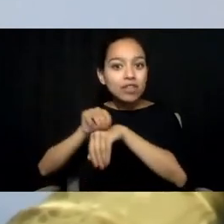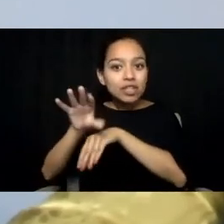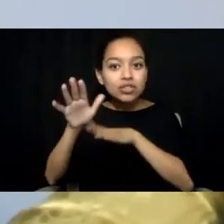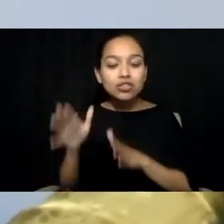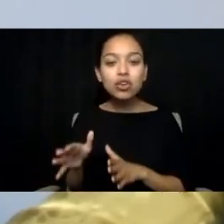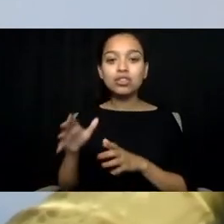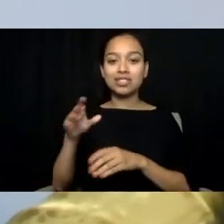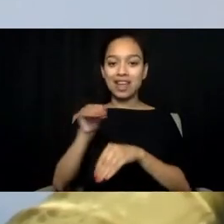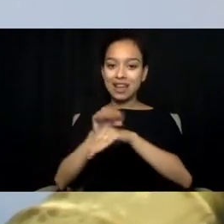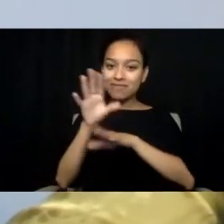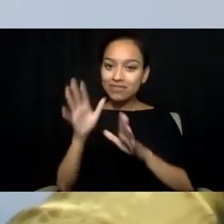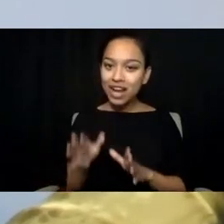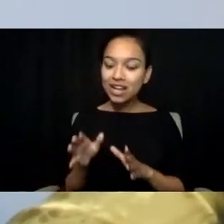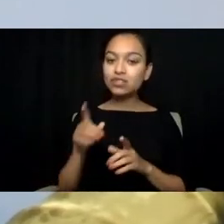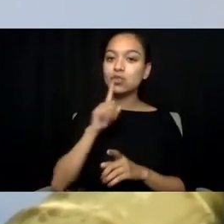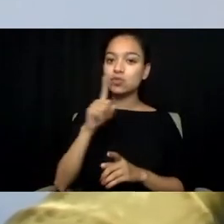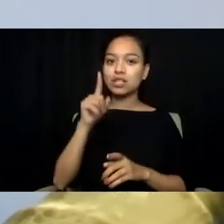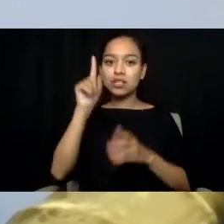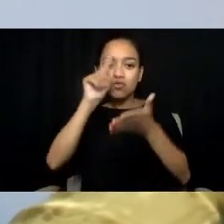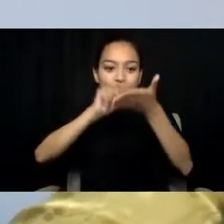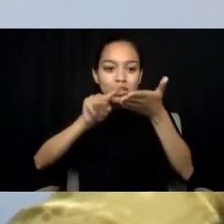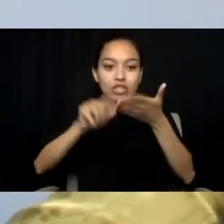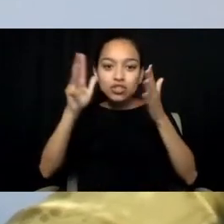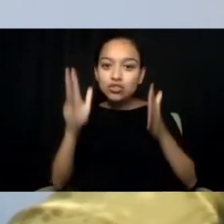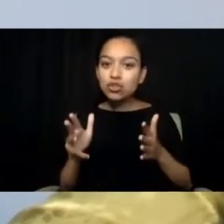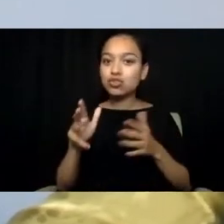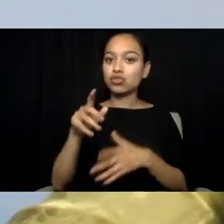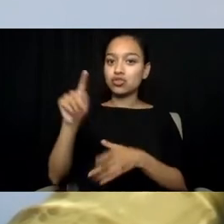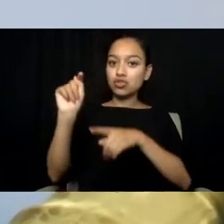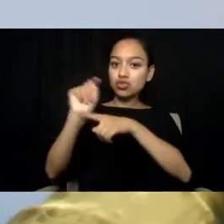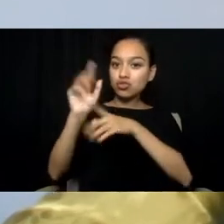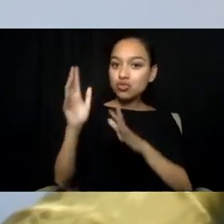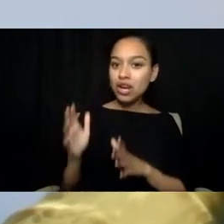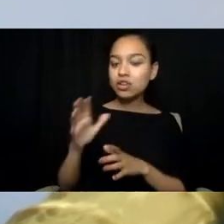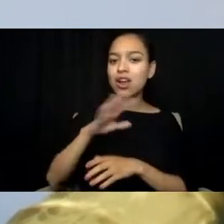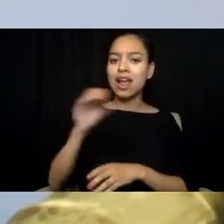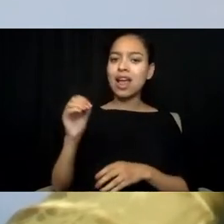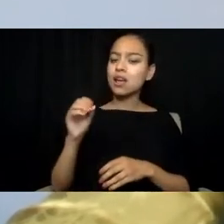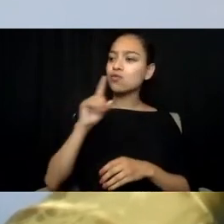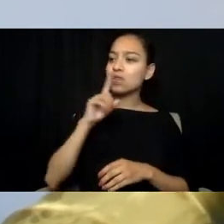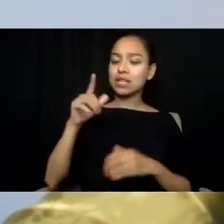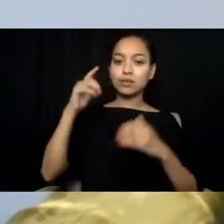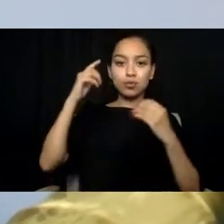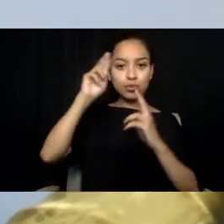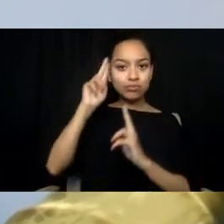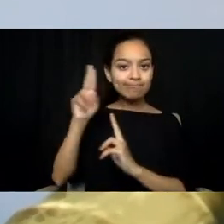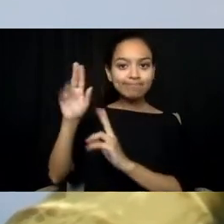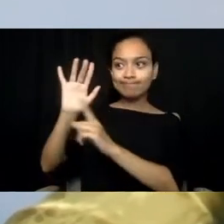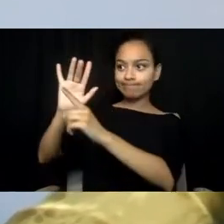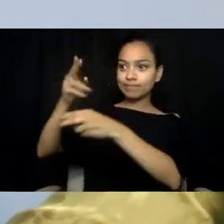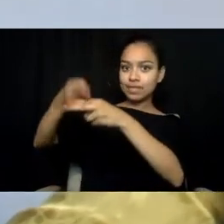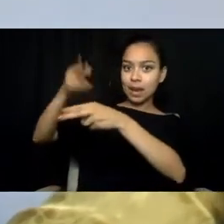as a researcher, a trainer, and a highly sought-after speaker. It is my distinct honor to have her join us today as a keynote.